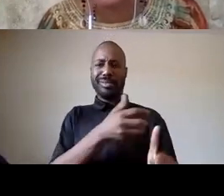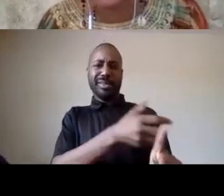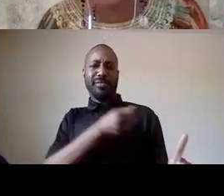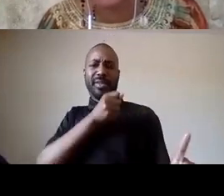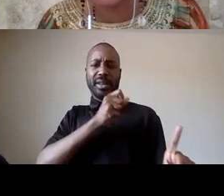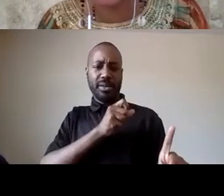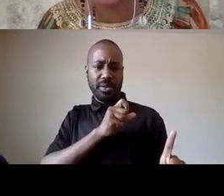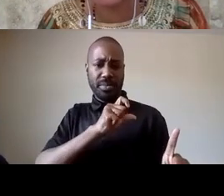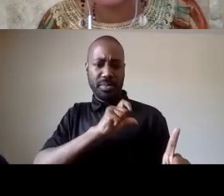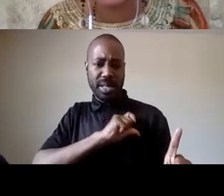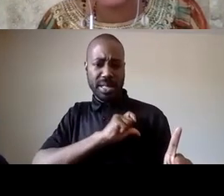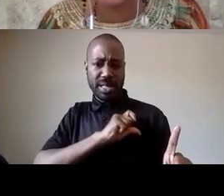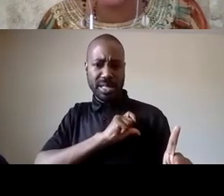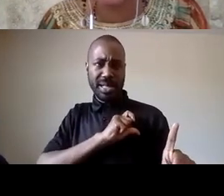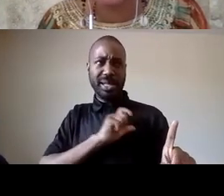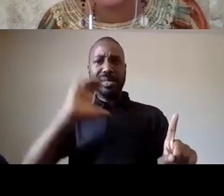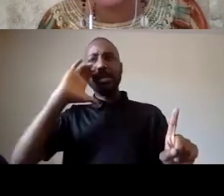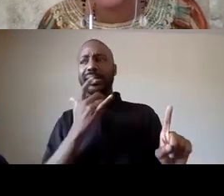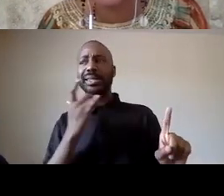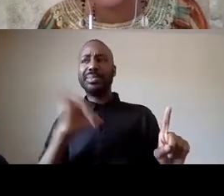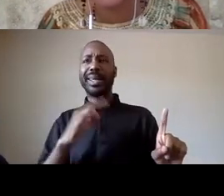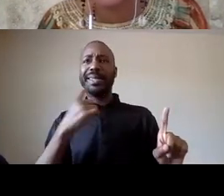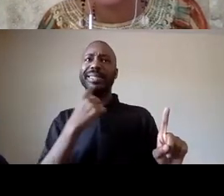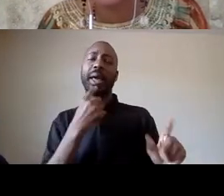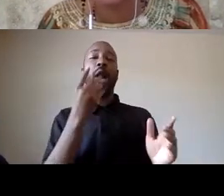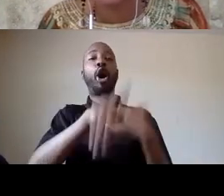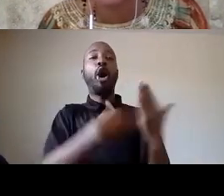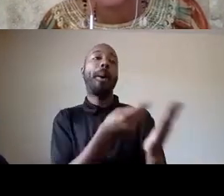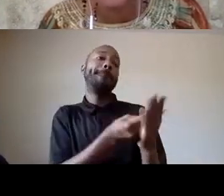take away all their money and i fear will lead to increase in gun sales